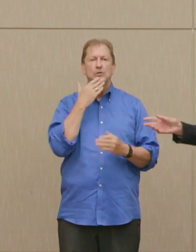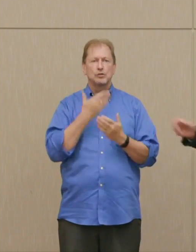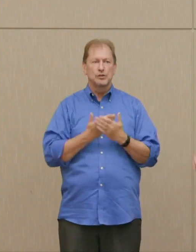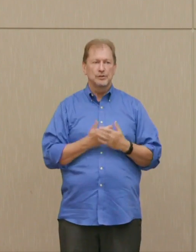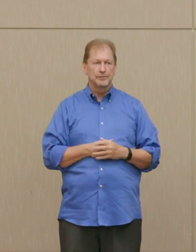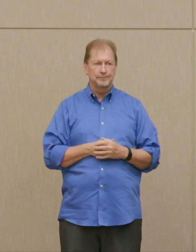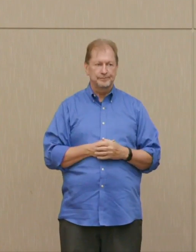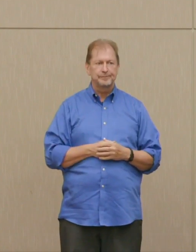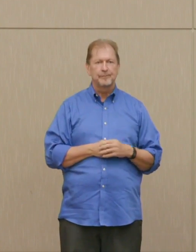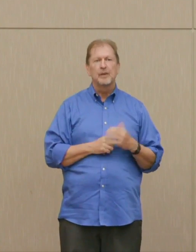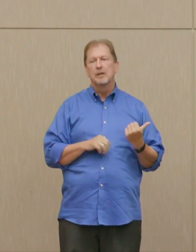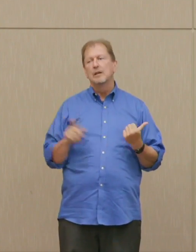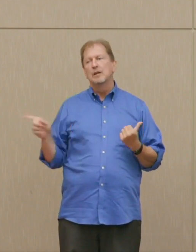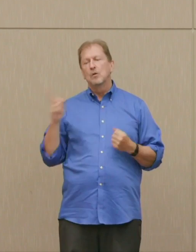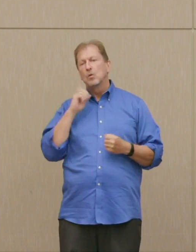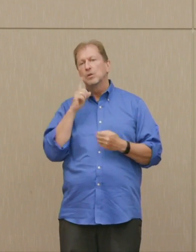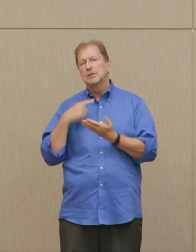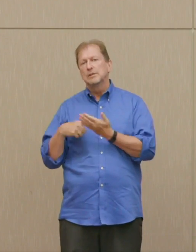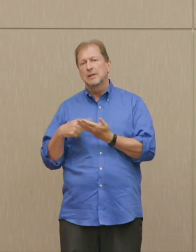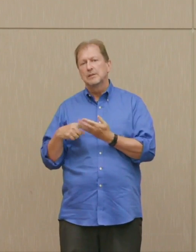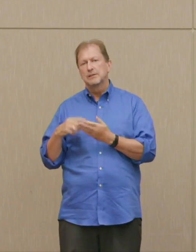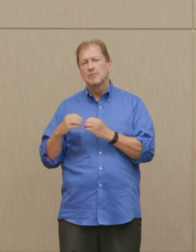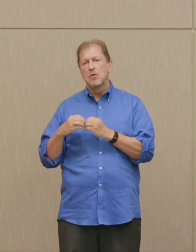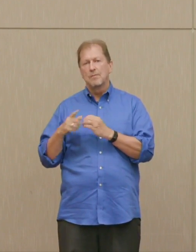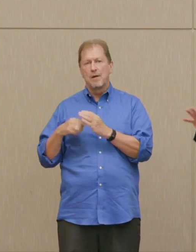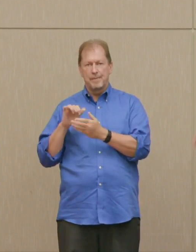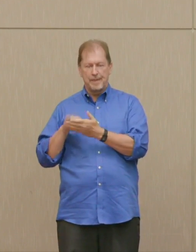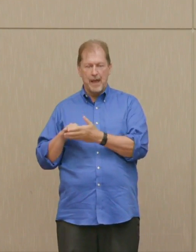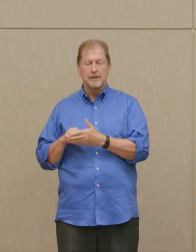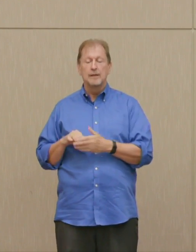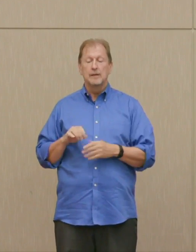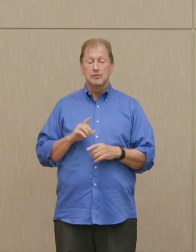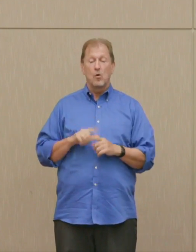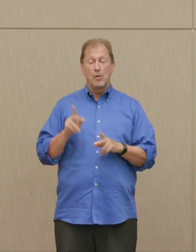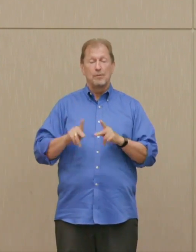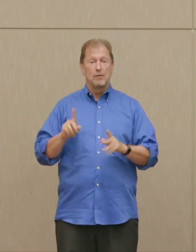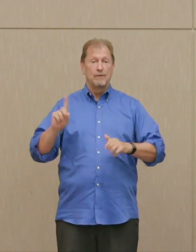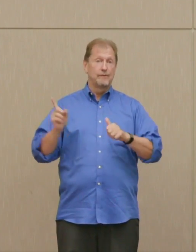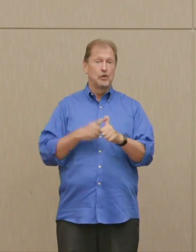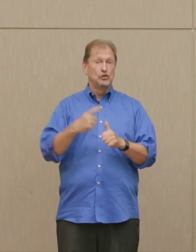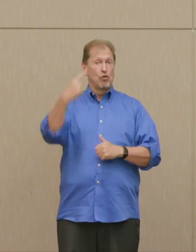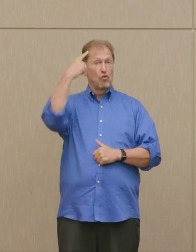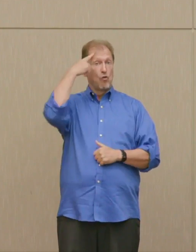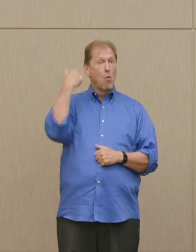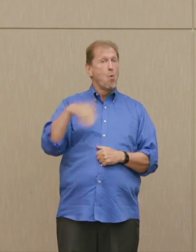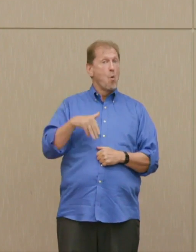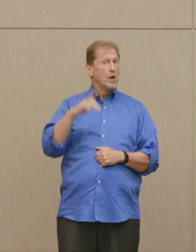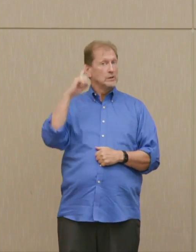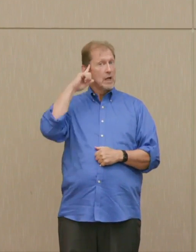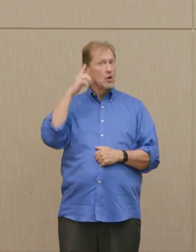I go into it in the book a certain amount. Let me pass over that.